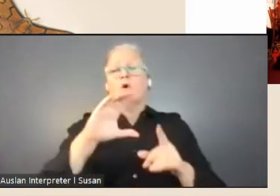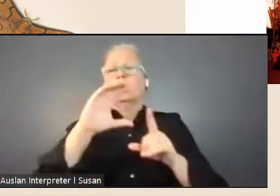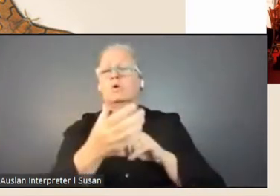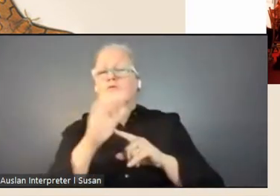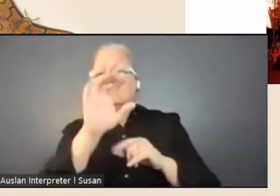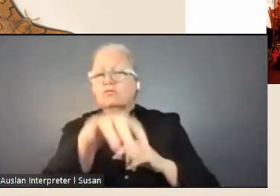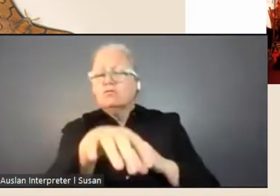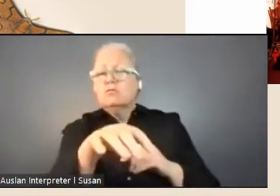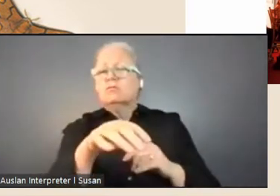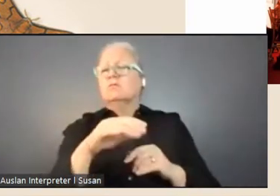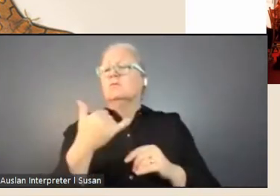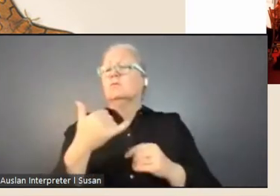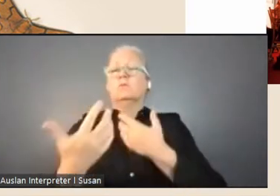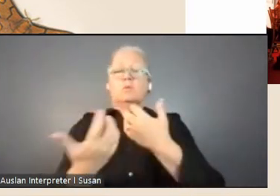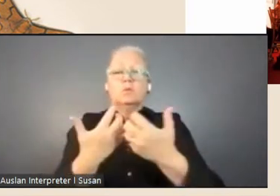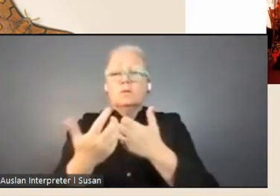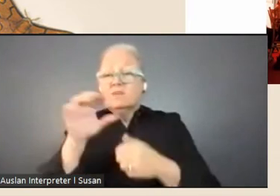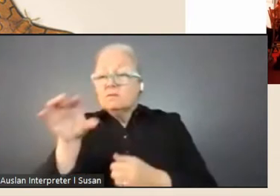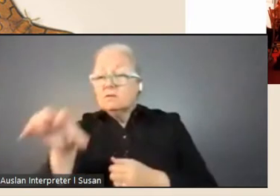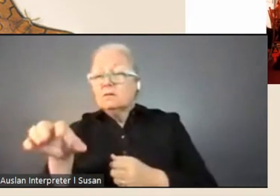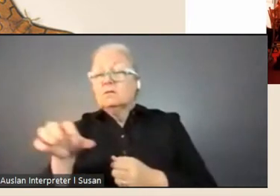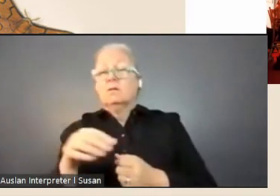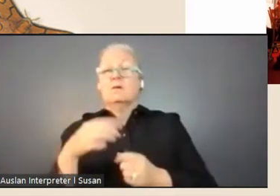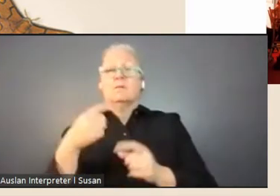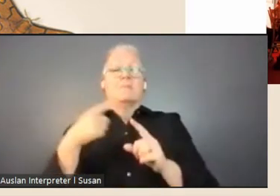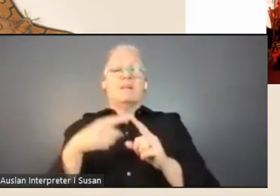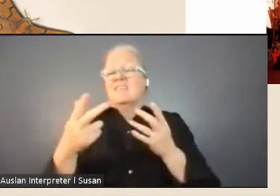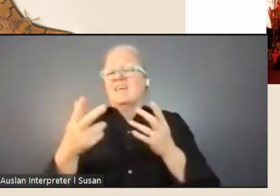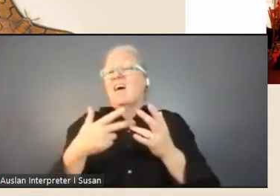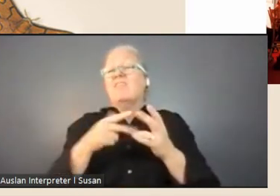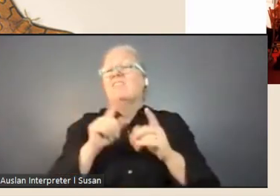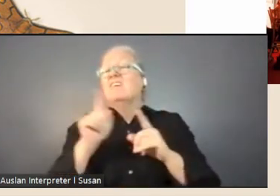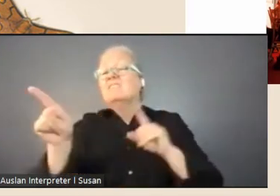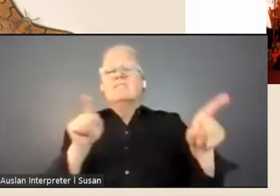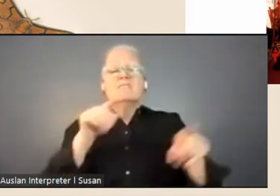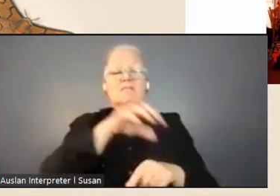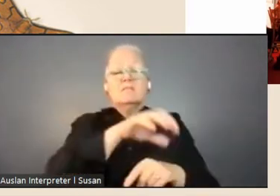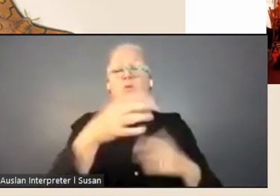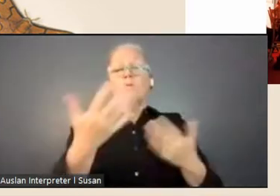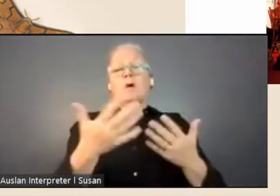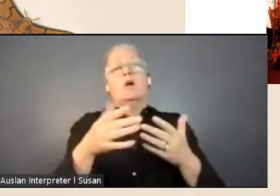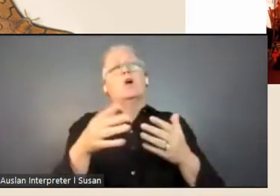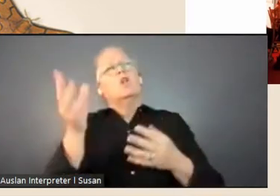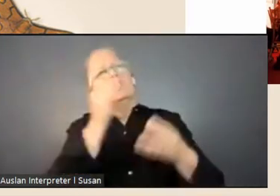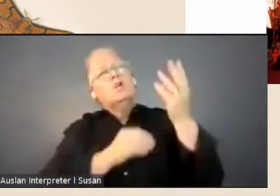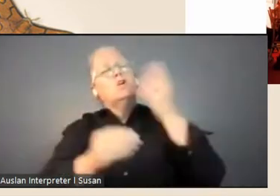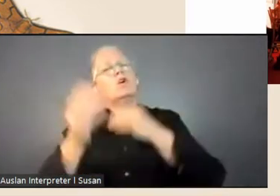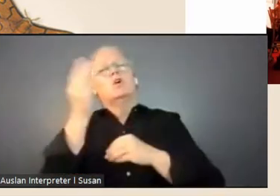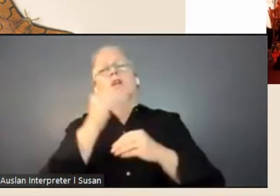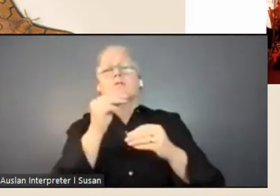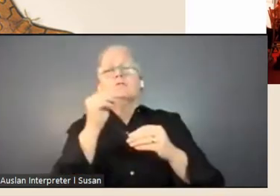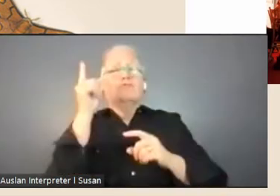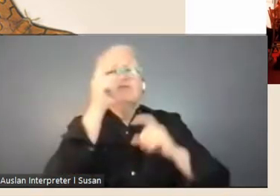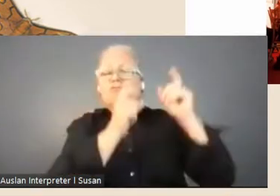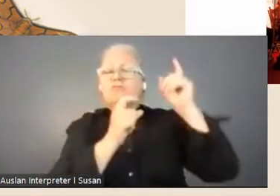at universities, and other sites of learning and creativity. Outcomes from Fellowships have